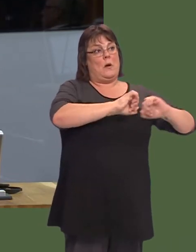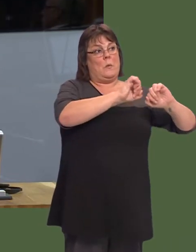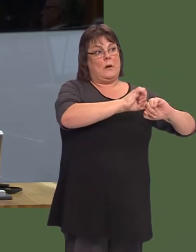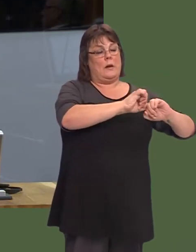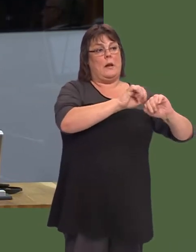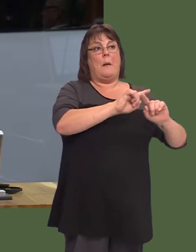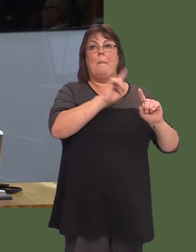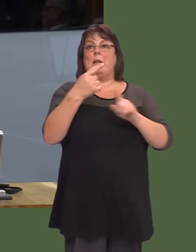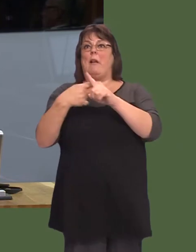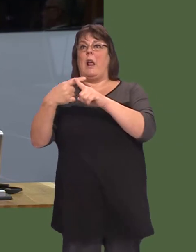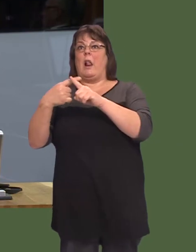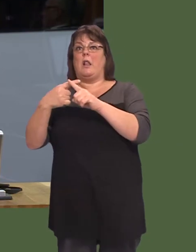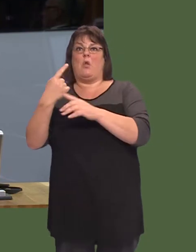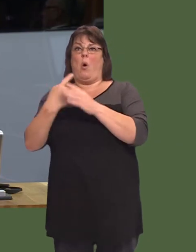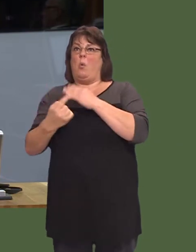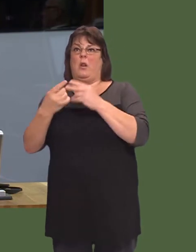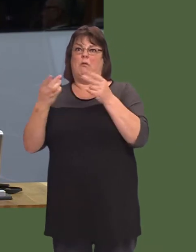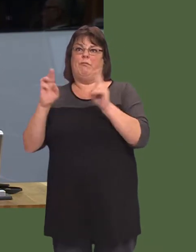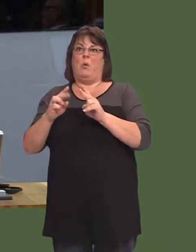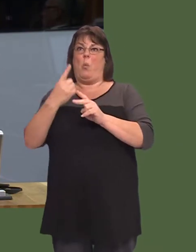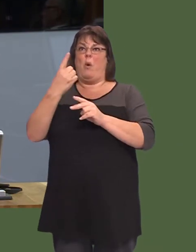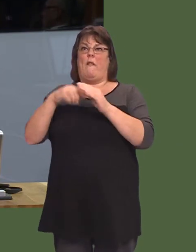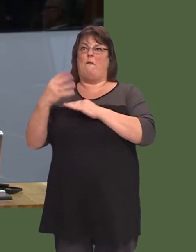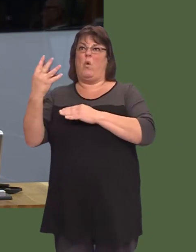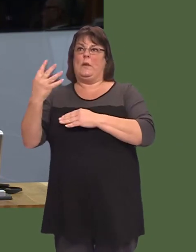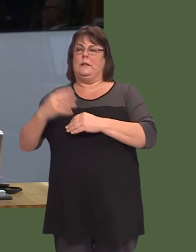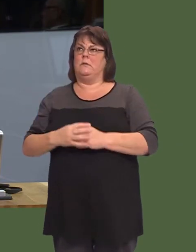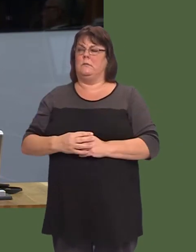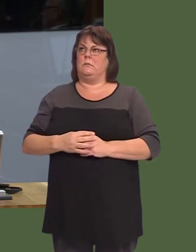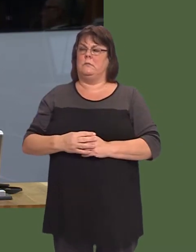list, or 450,000 people. In England, that figure is one in 14.